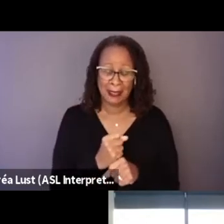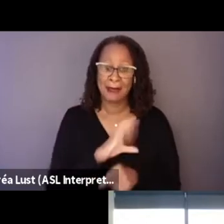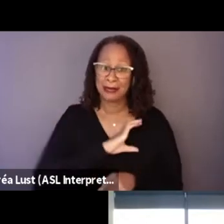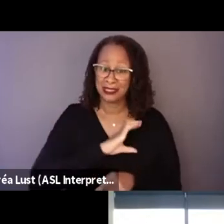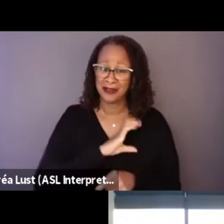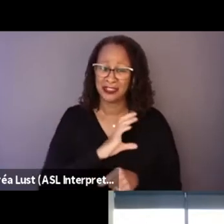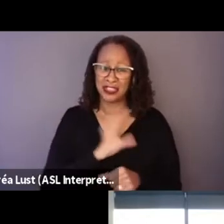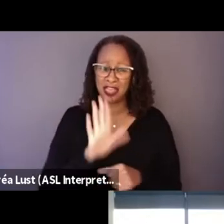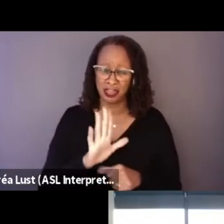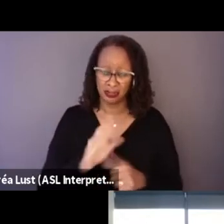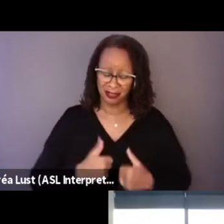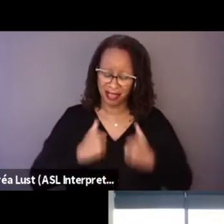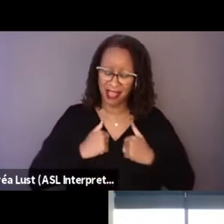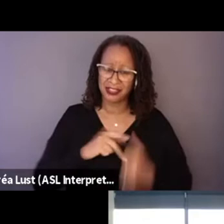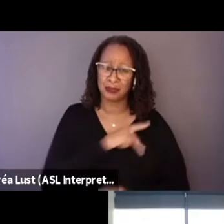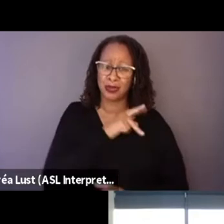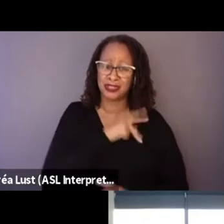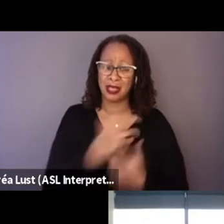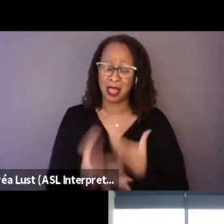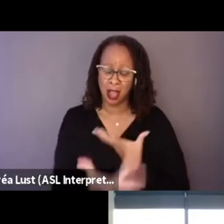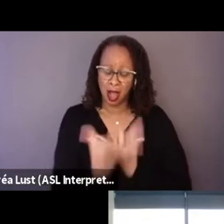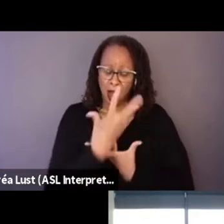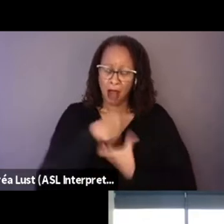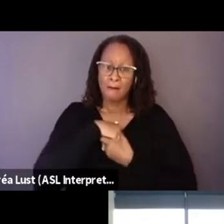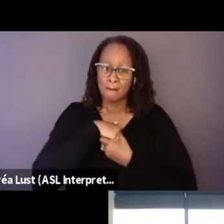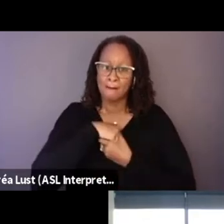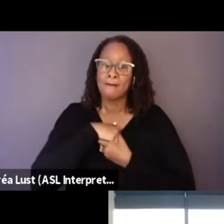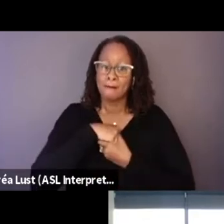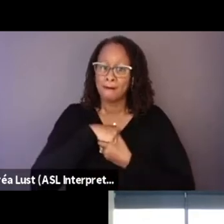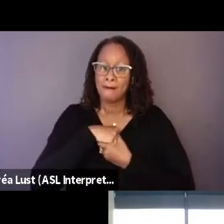and they're doing it with a very tight frame.